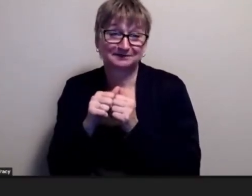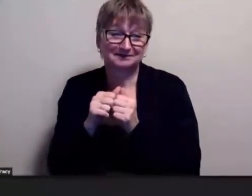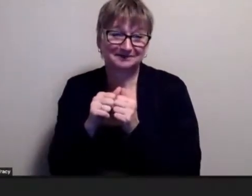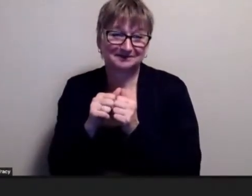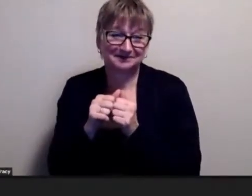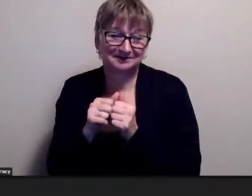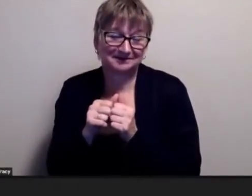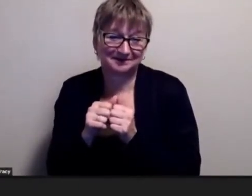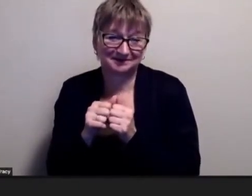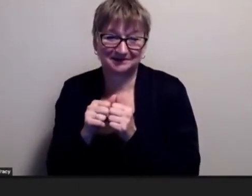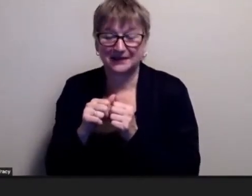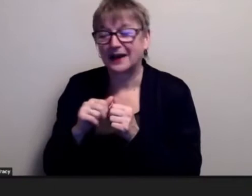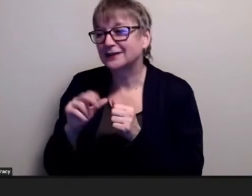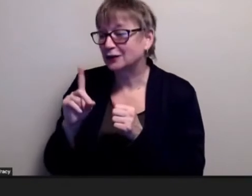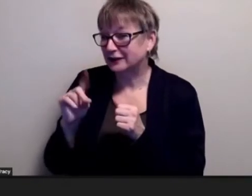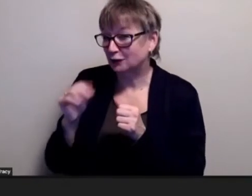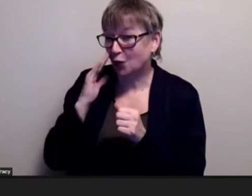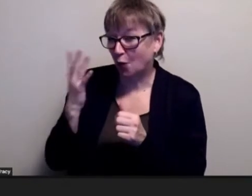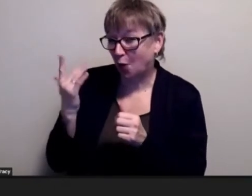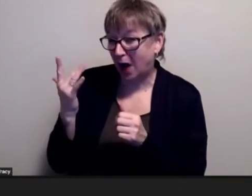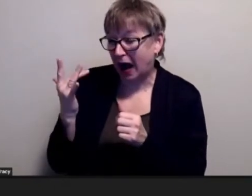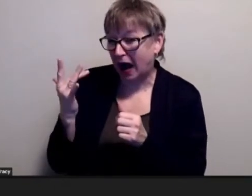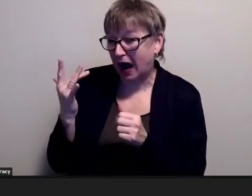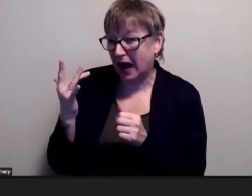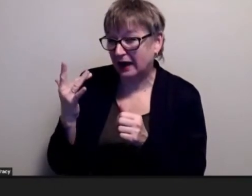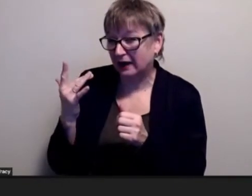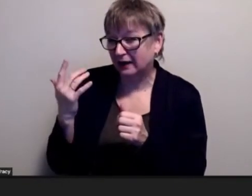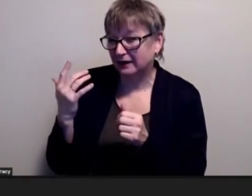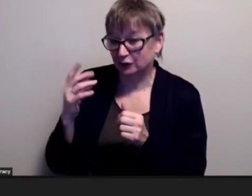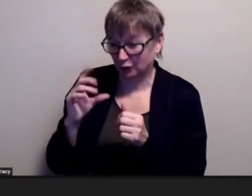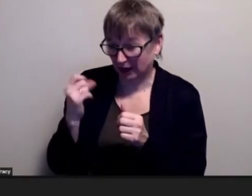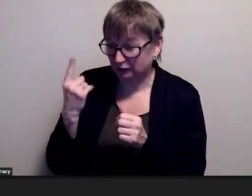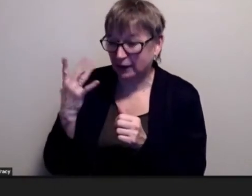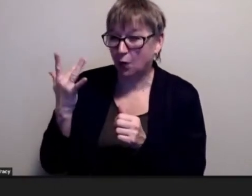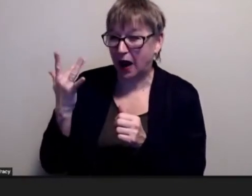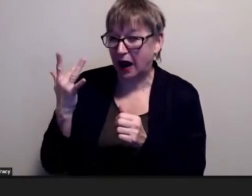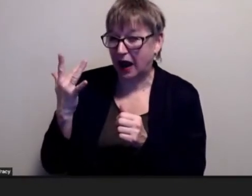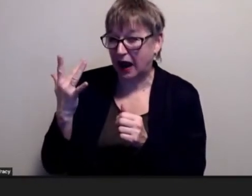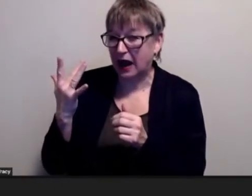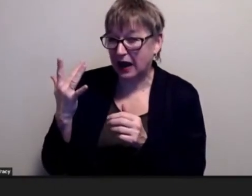did you ever know why they did that do you understand why or did they tell you why you